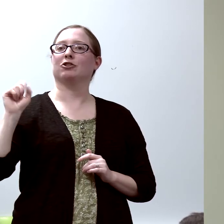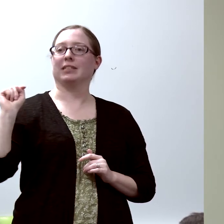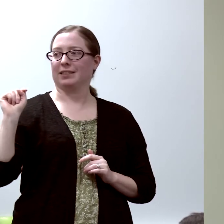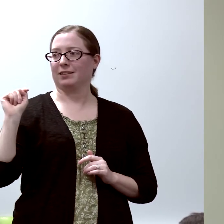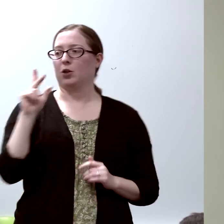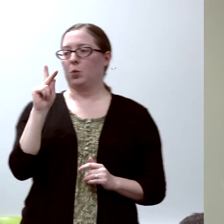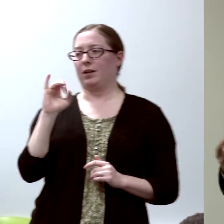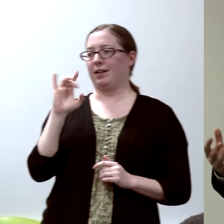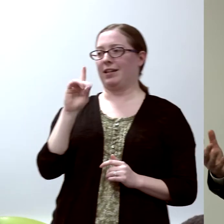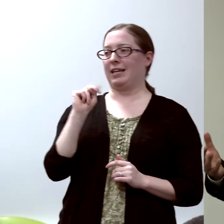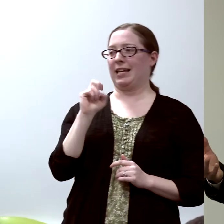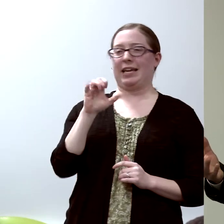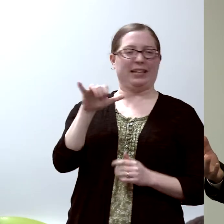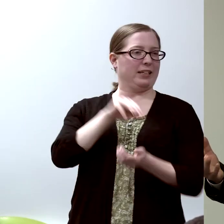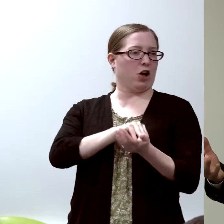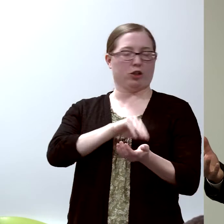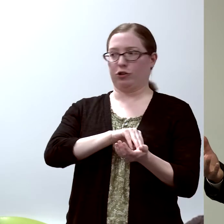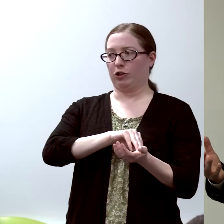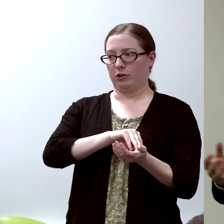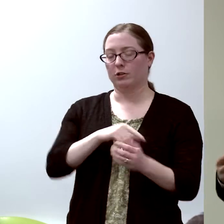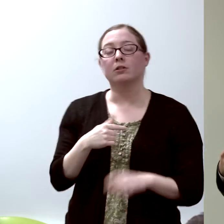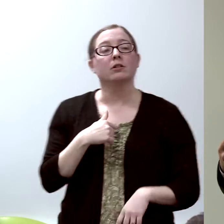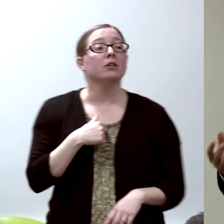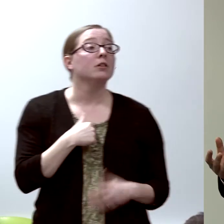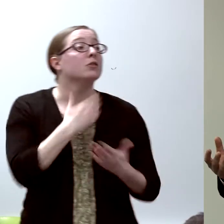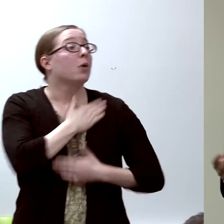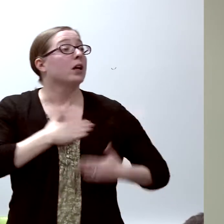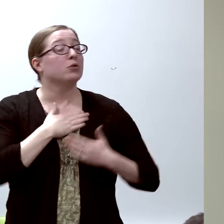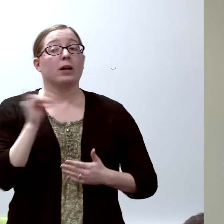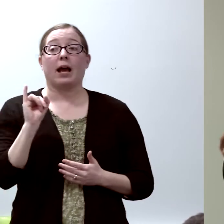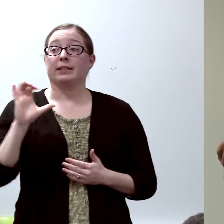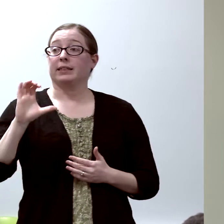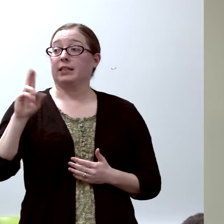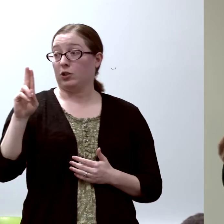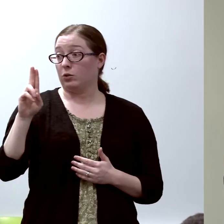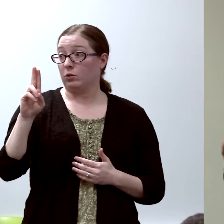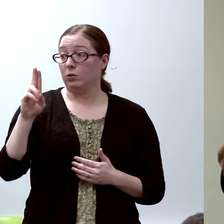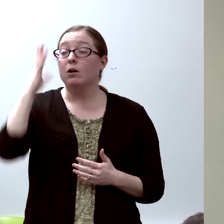I loved the intensive care unit because you got to think about really sick people